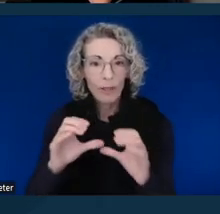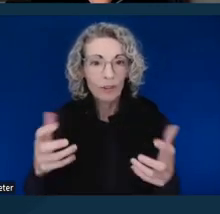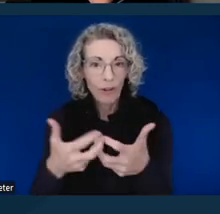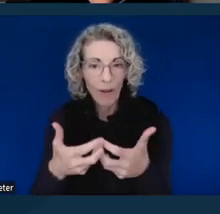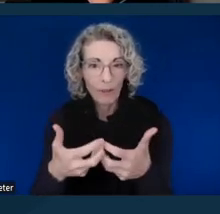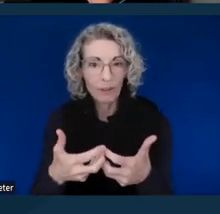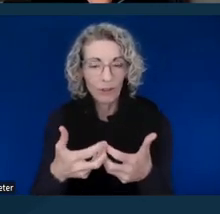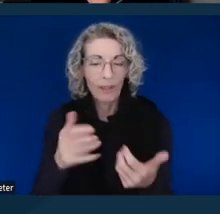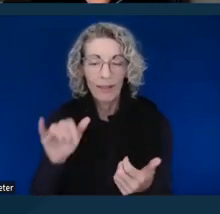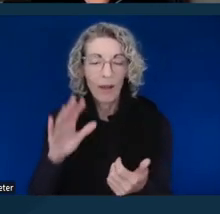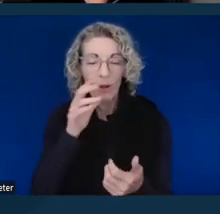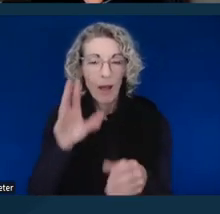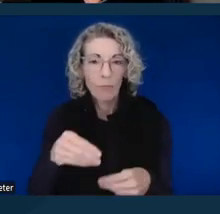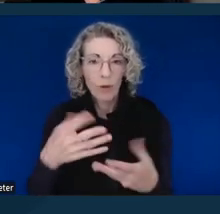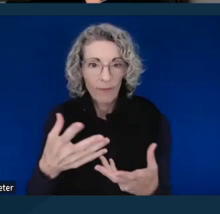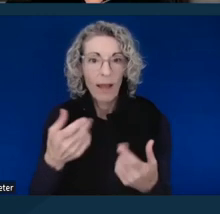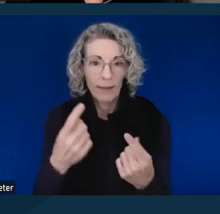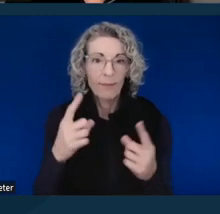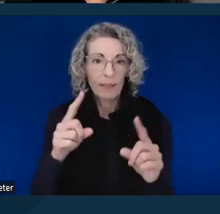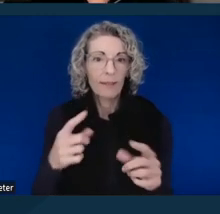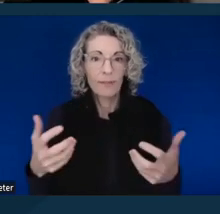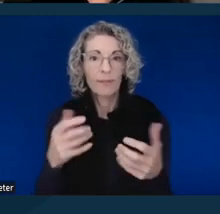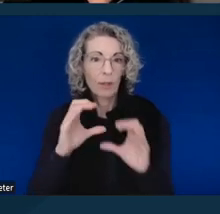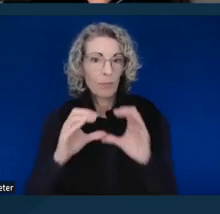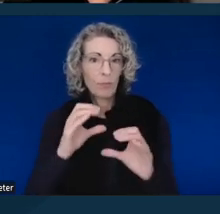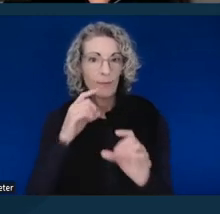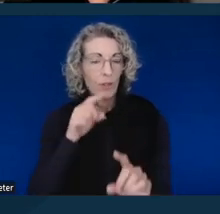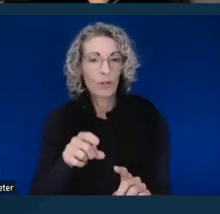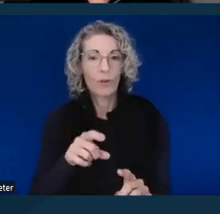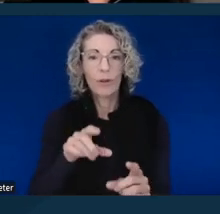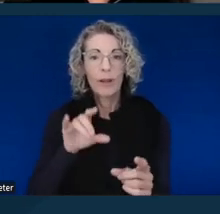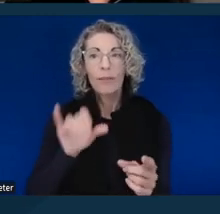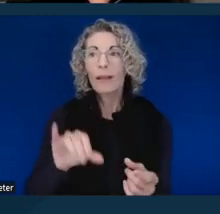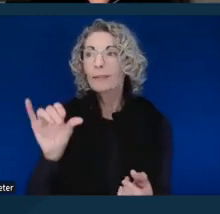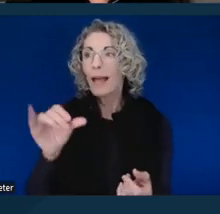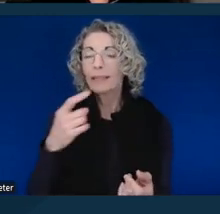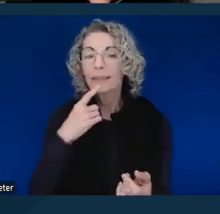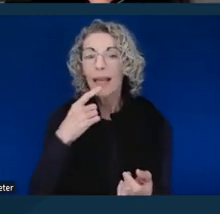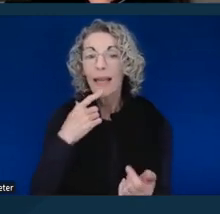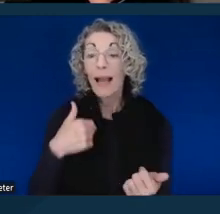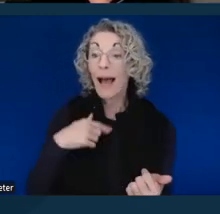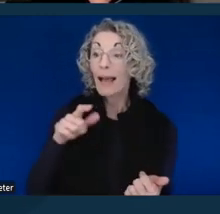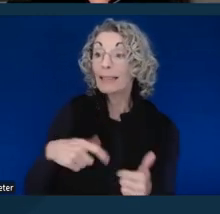that's not going to provide effective communication for you it would be akin to saying I need Spanish interpretation,